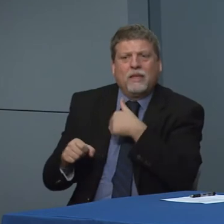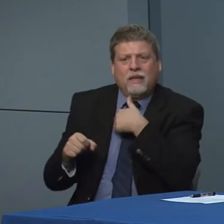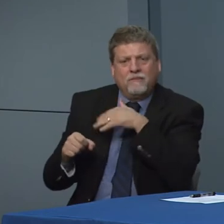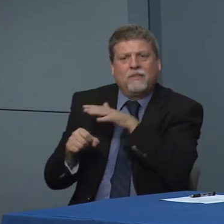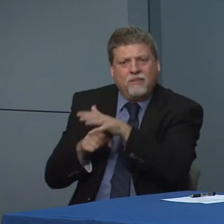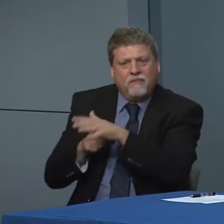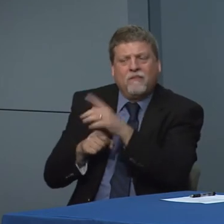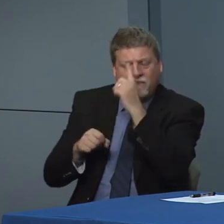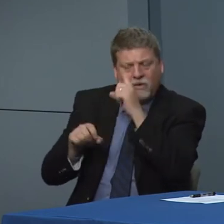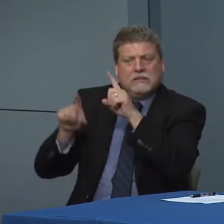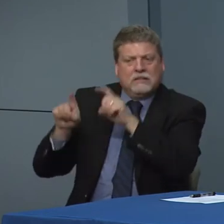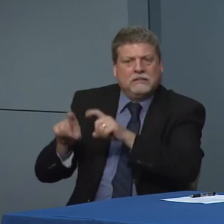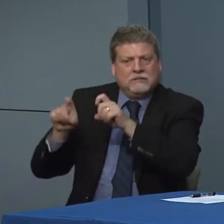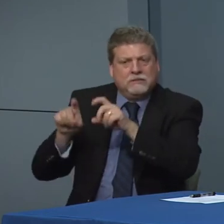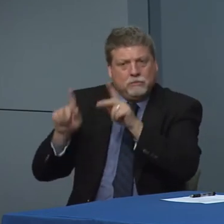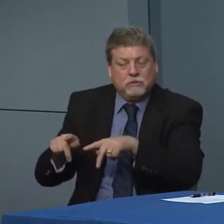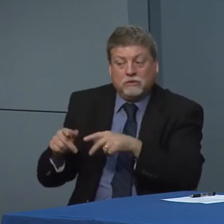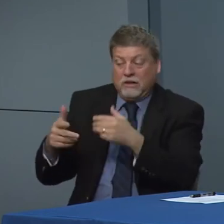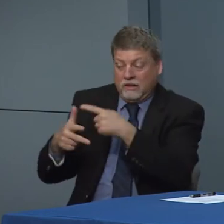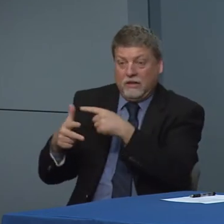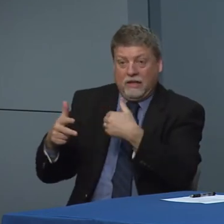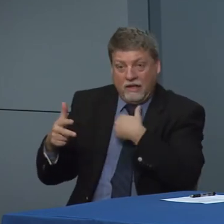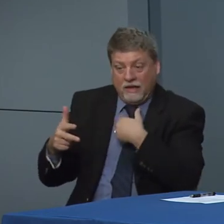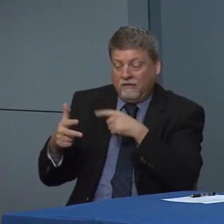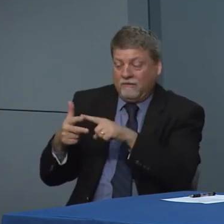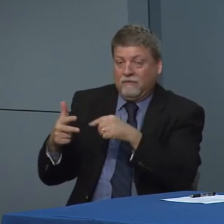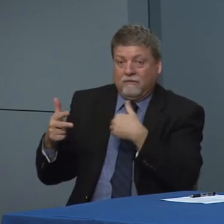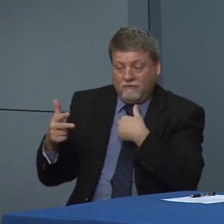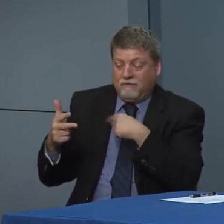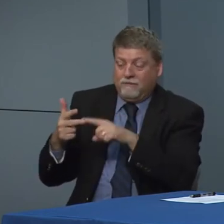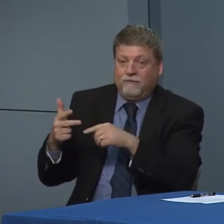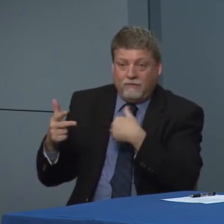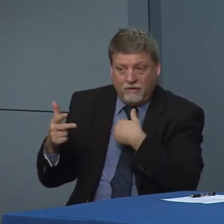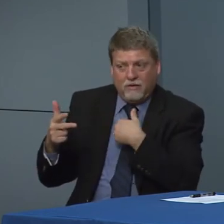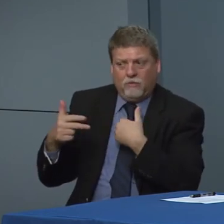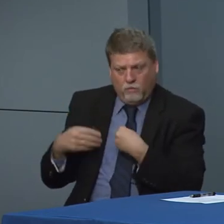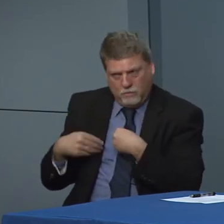when they met this clinical criteria that that we have that